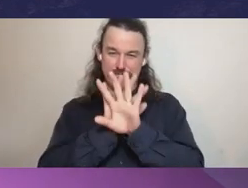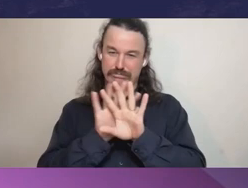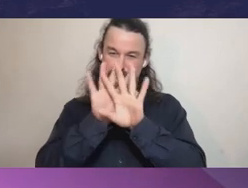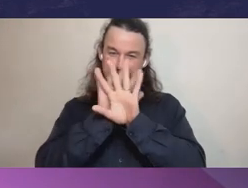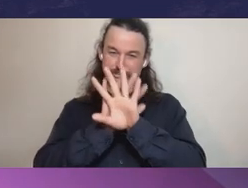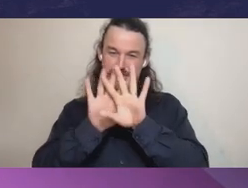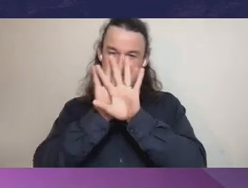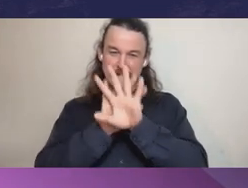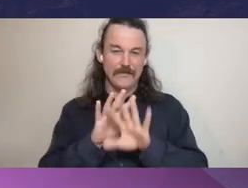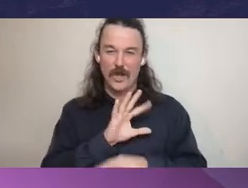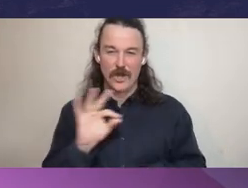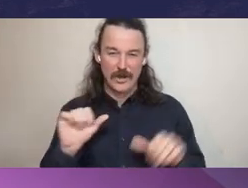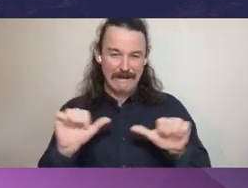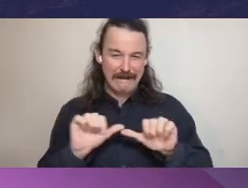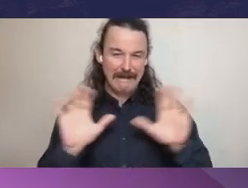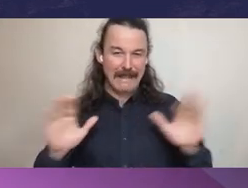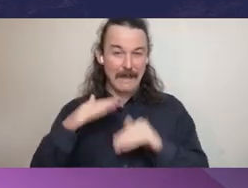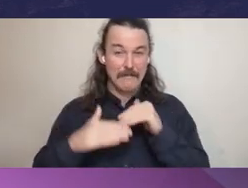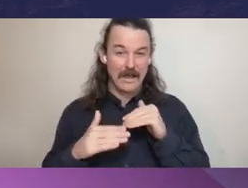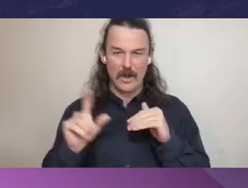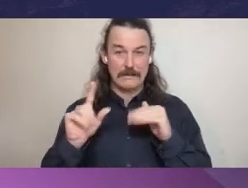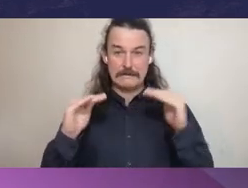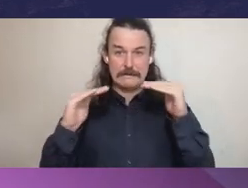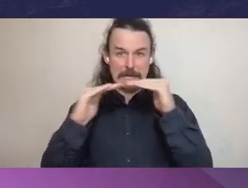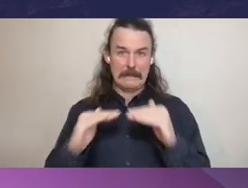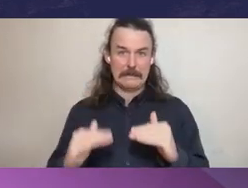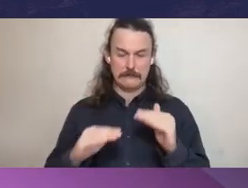about what the standards are that are to be applied to ministers.